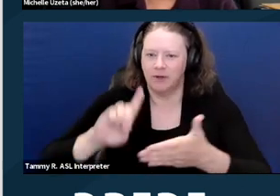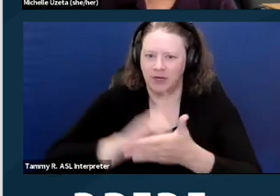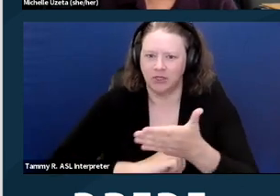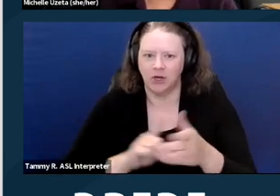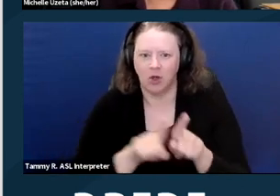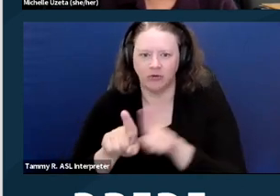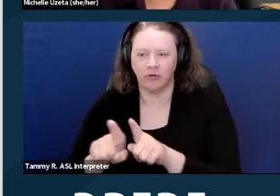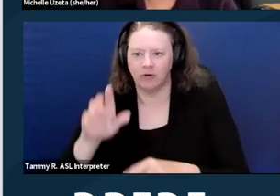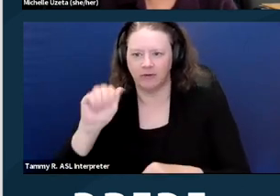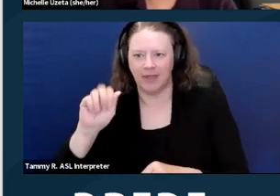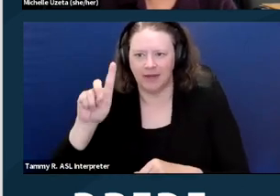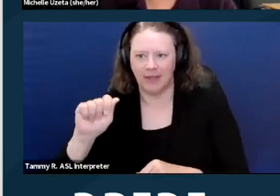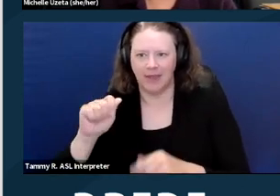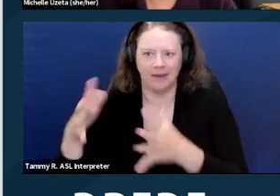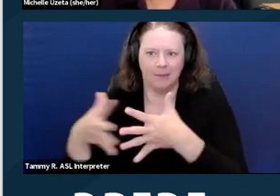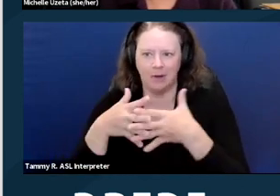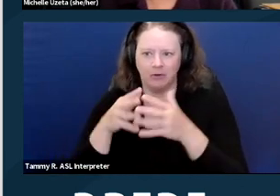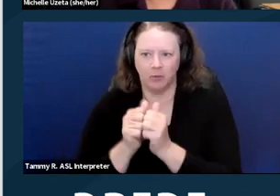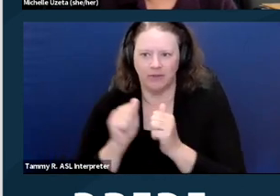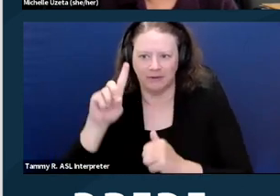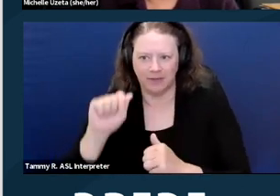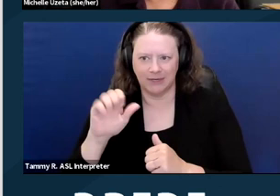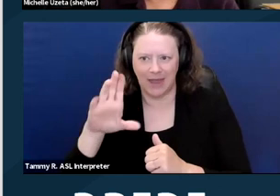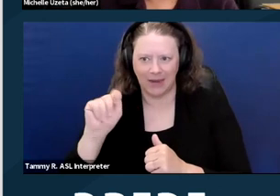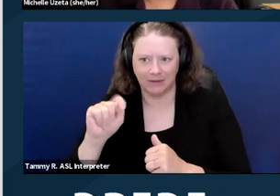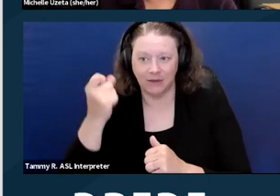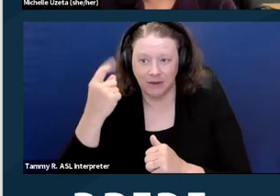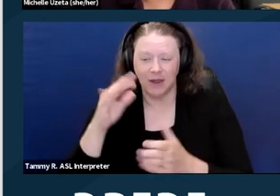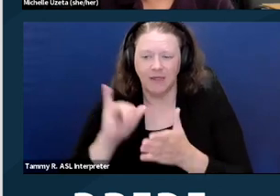And that act applies to places of public accommodation,